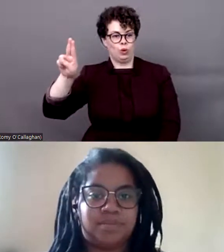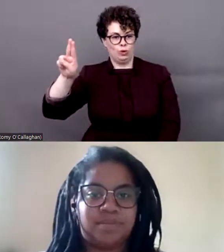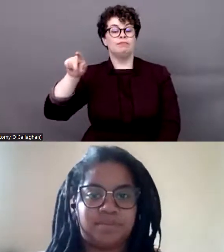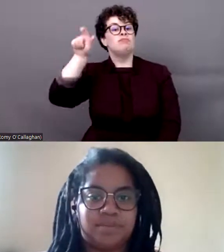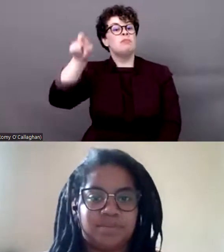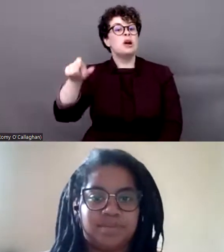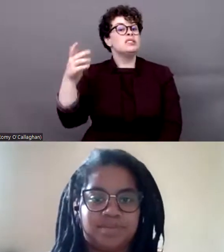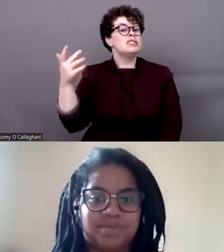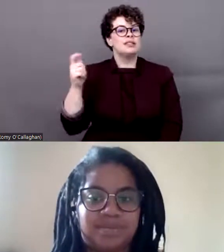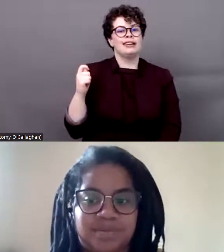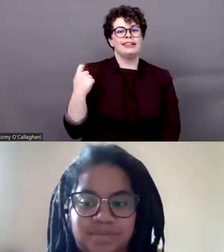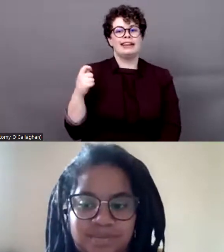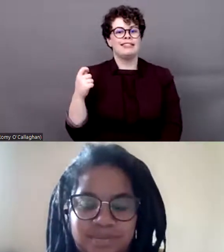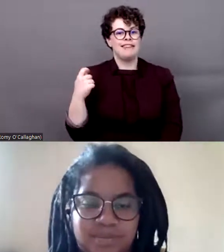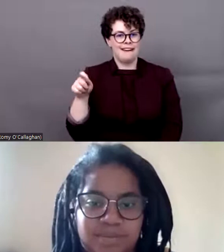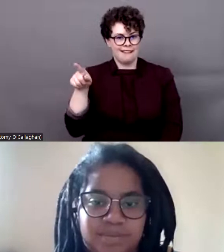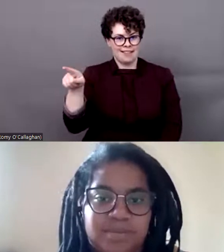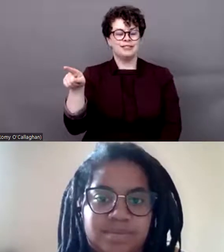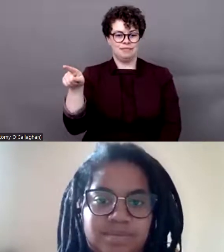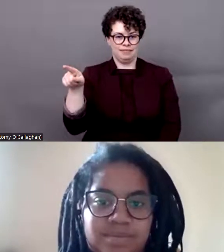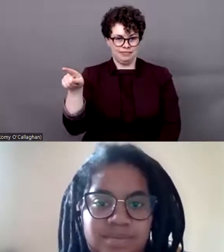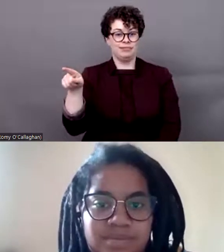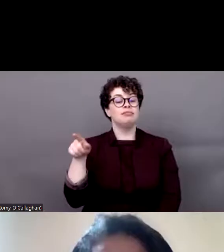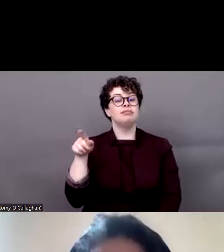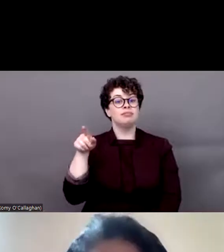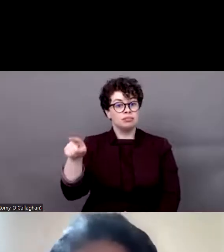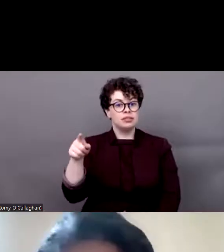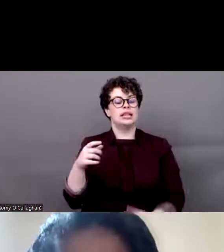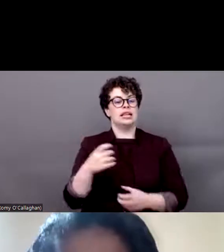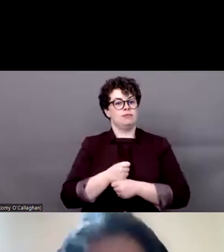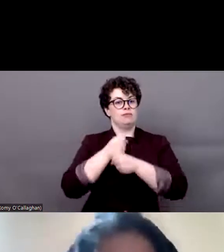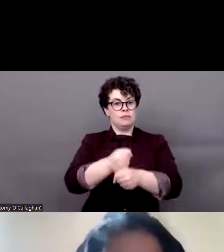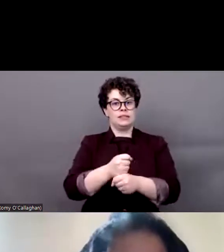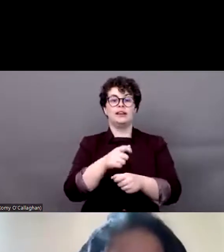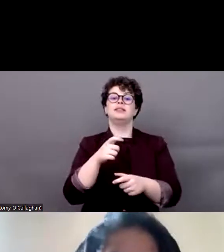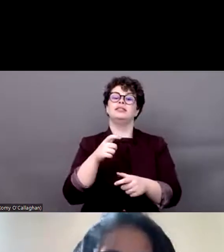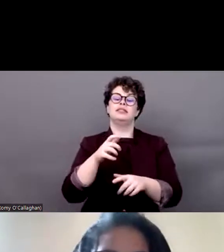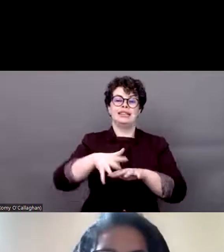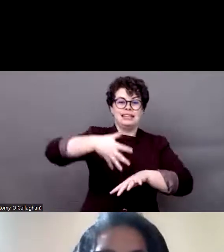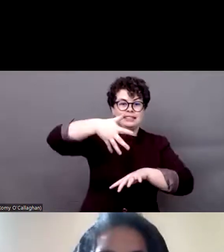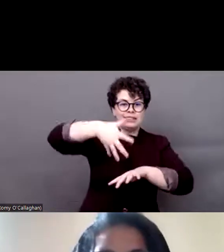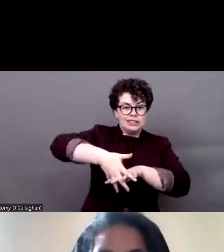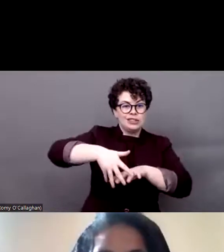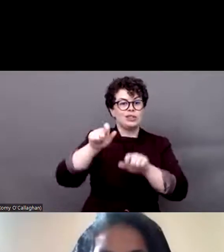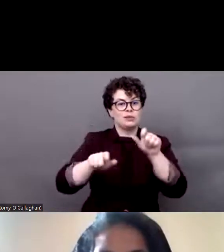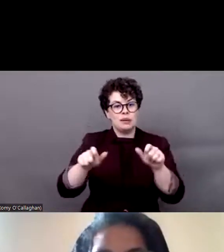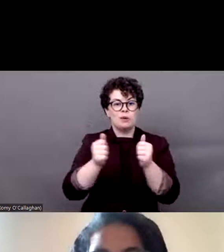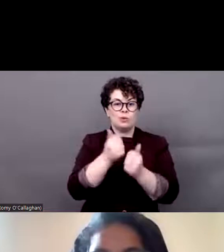Manase Ntutu is a leader representing indigenous persons with disabilities in Kenya with experience